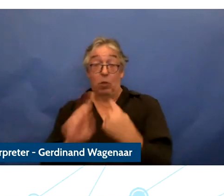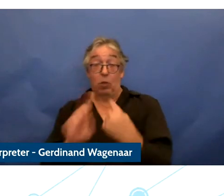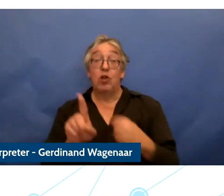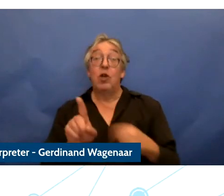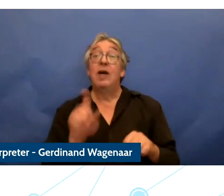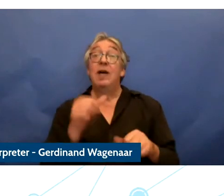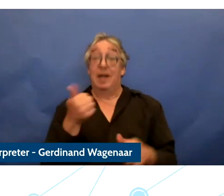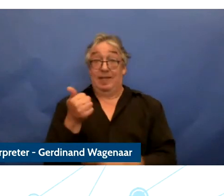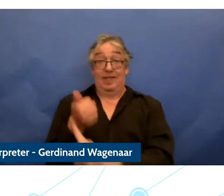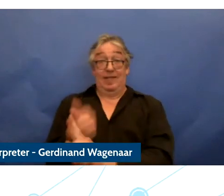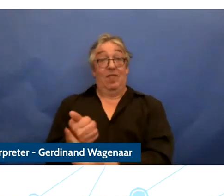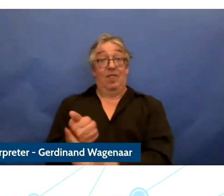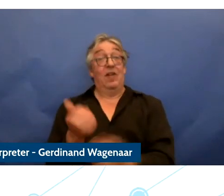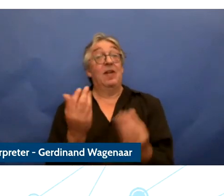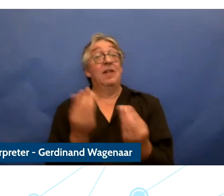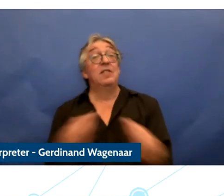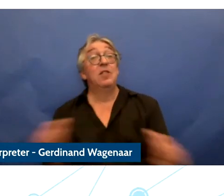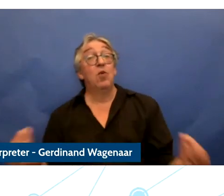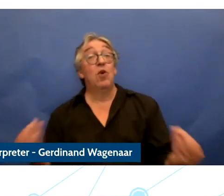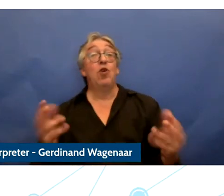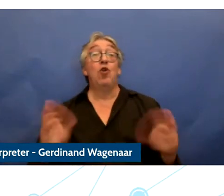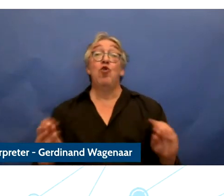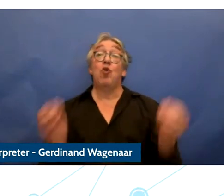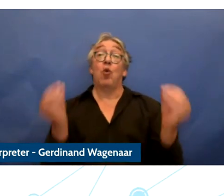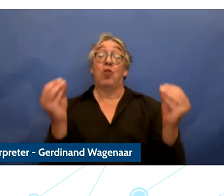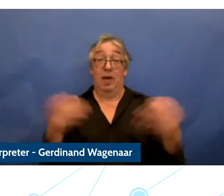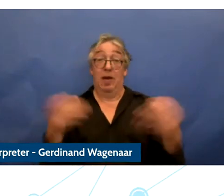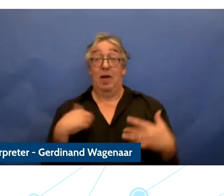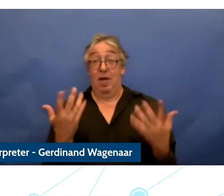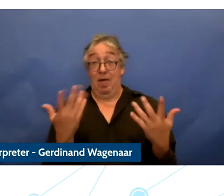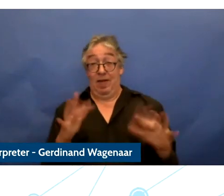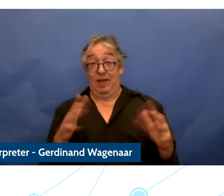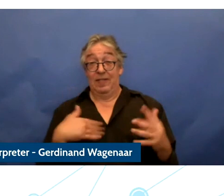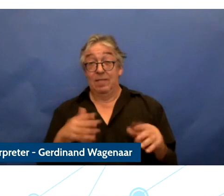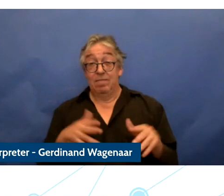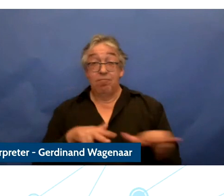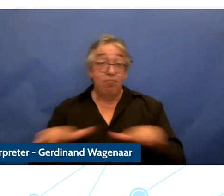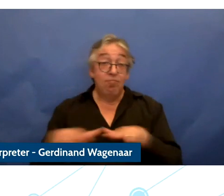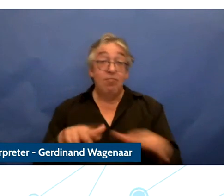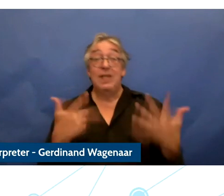young people and they took part in over 70 consultation sections to share